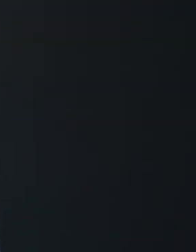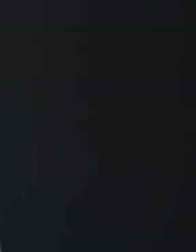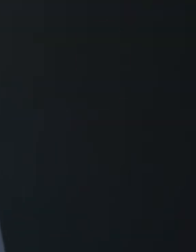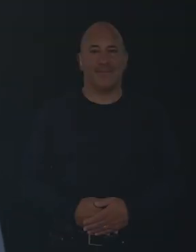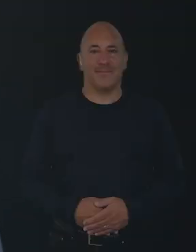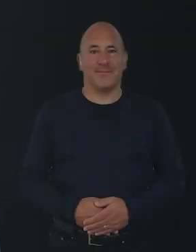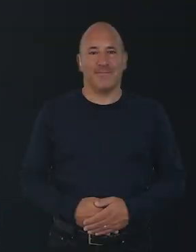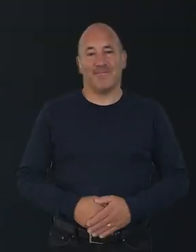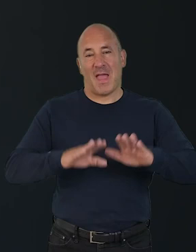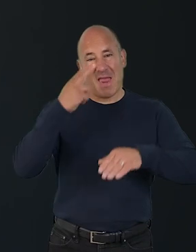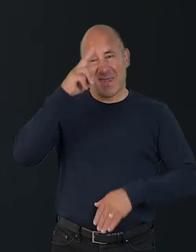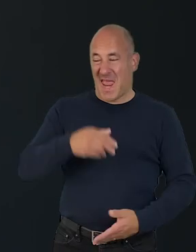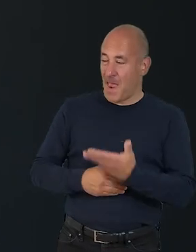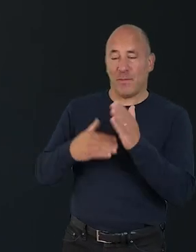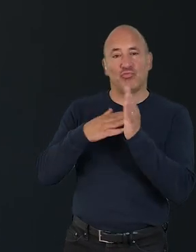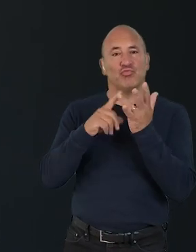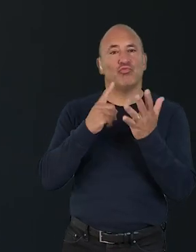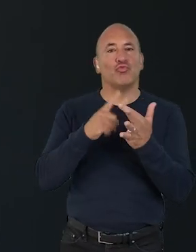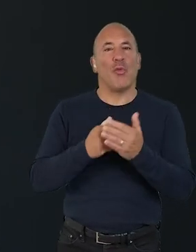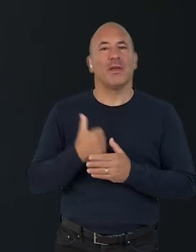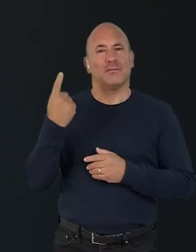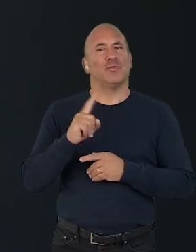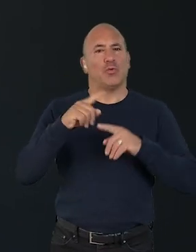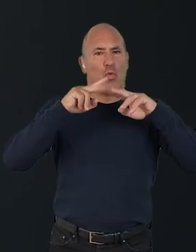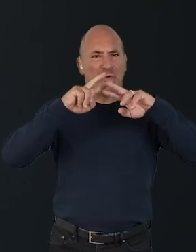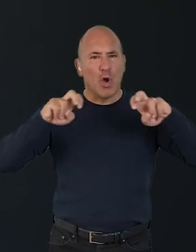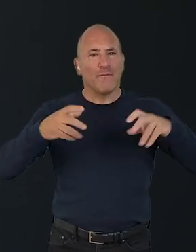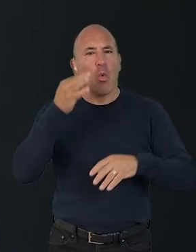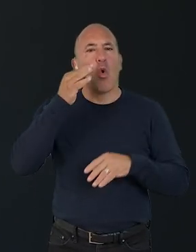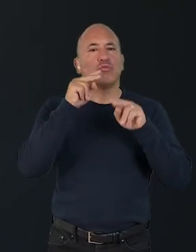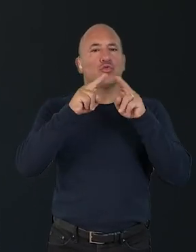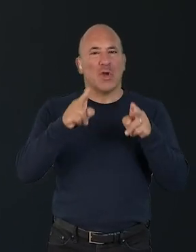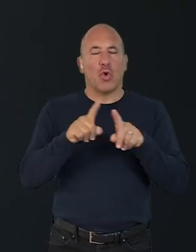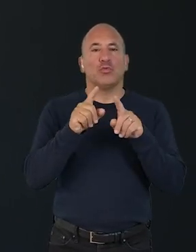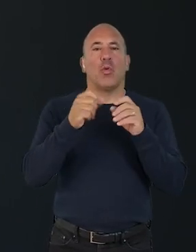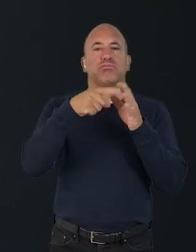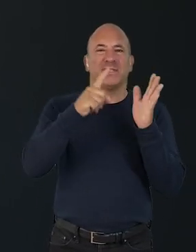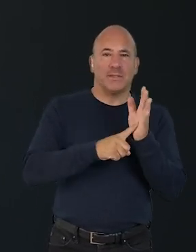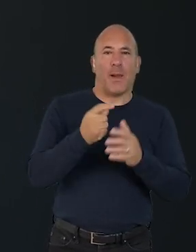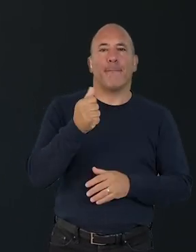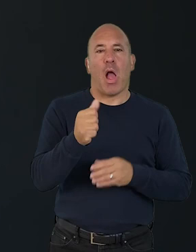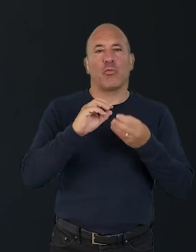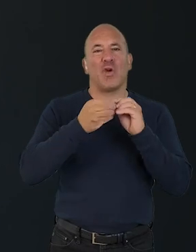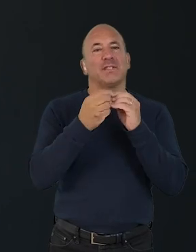Hi, my name is Zoe, and I am a researcher at Watershed and Bristol+Bath Creative R+D. For the past year or so,